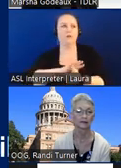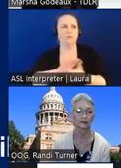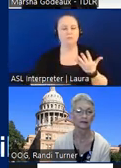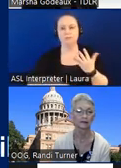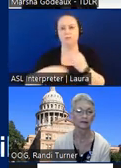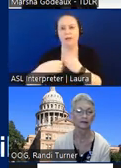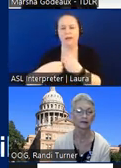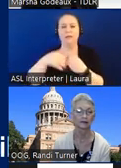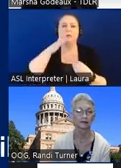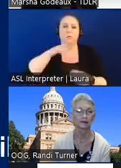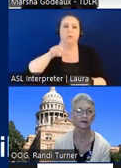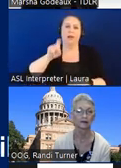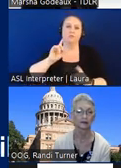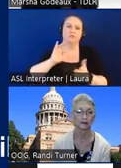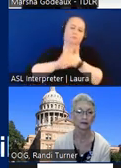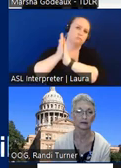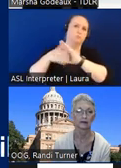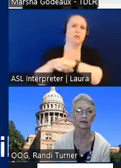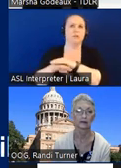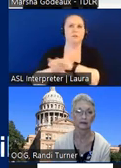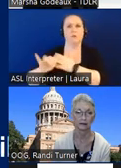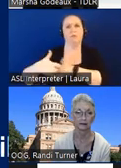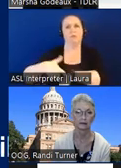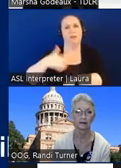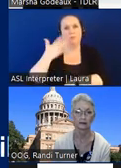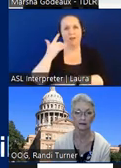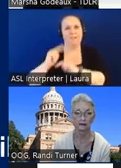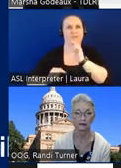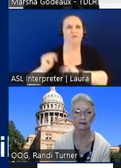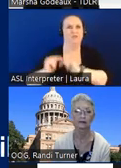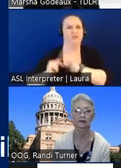go and be accessible at that point because you're doing a construction show to public accommodation